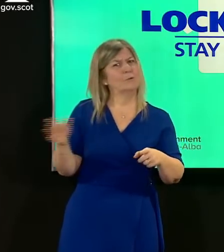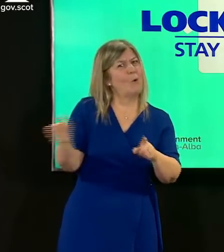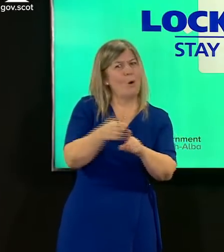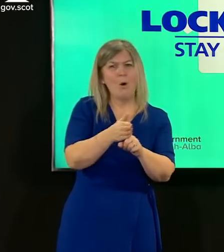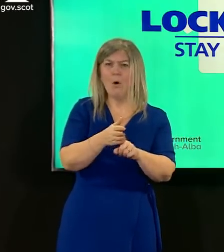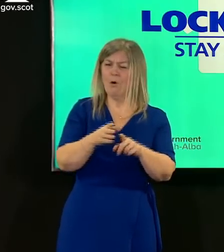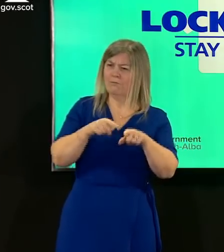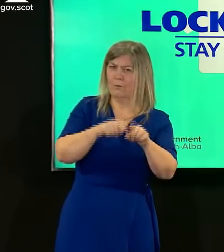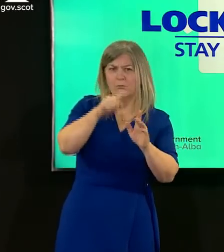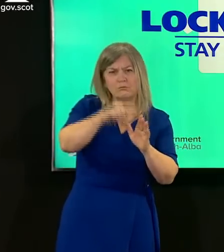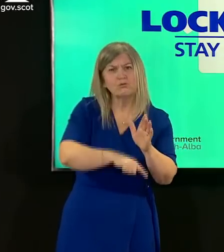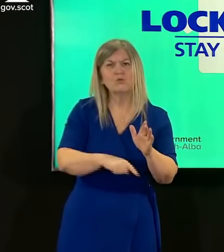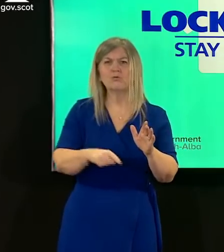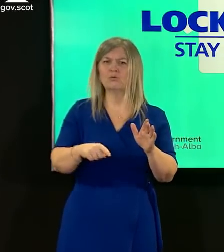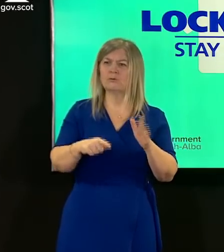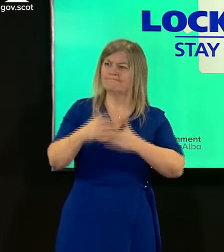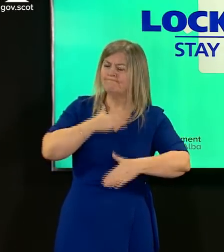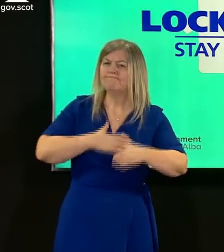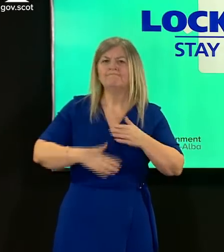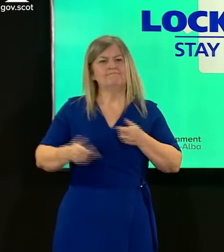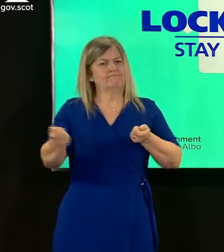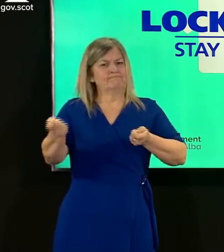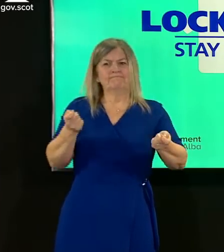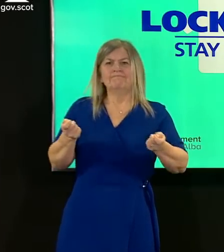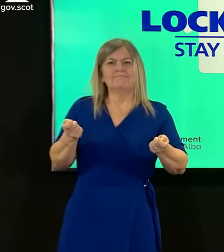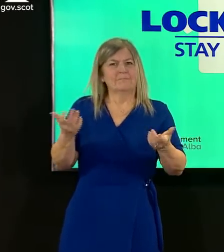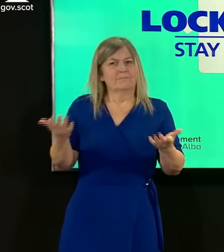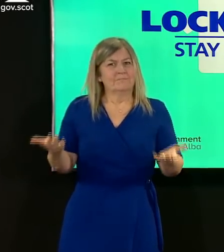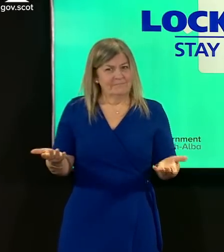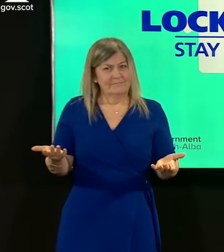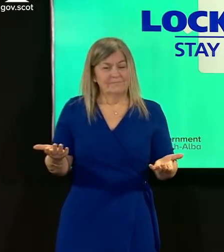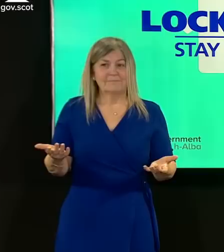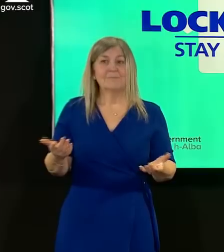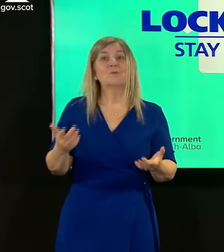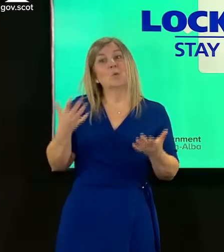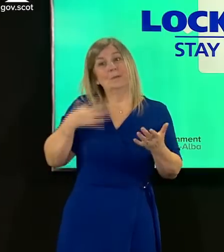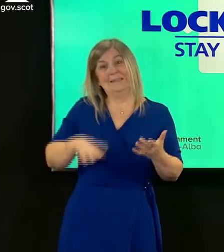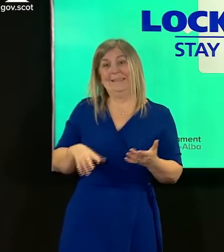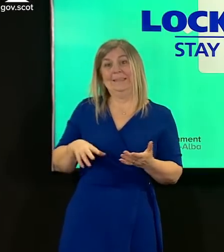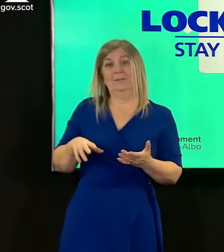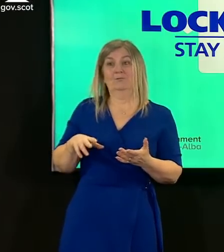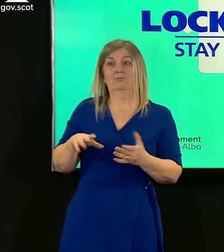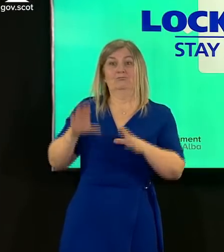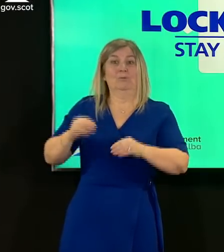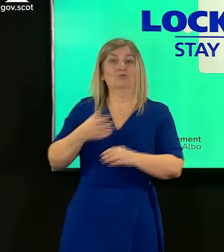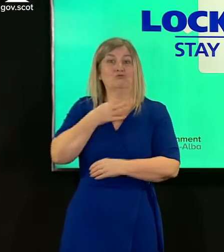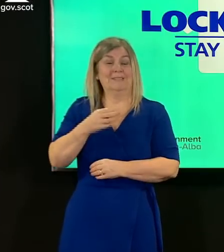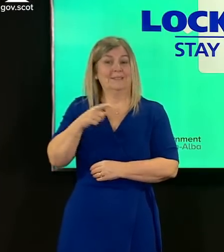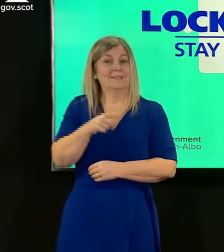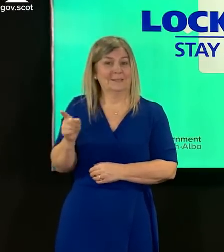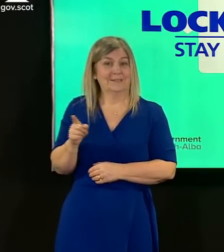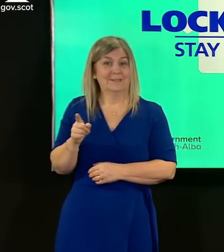we also do all we can to minimize the risk of inward transmission and also of transmission